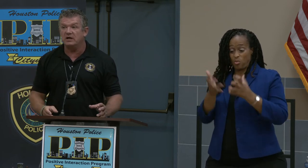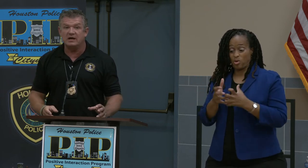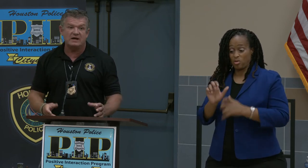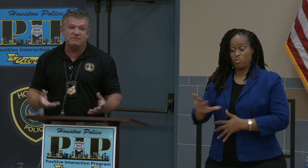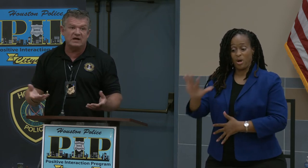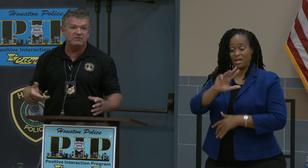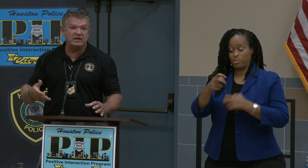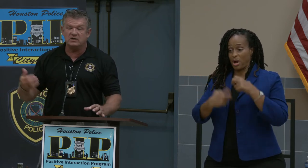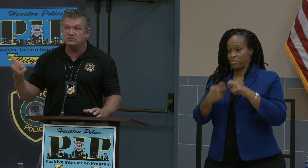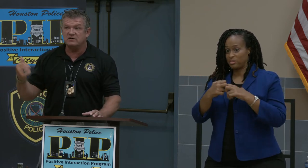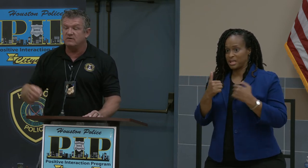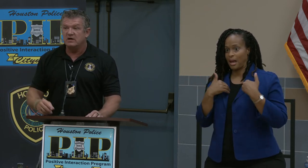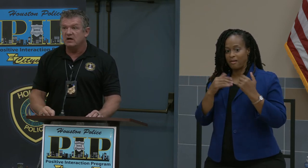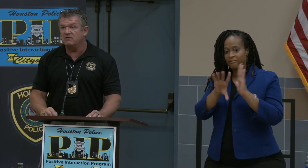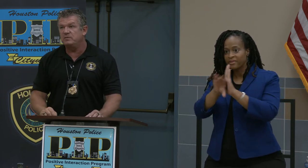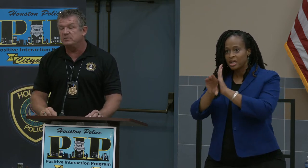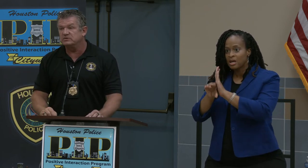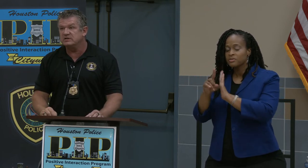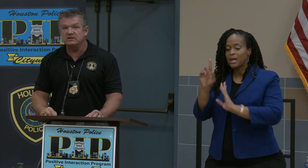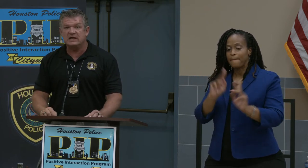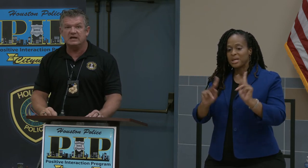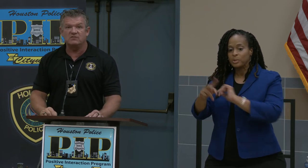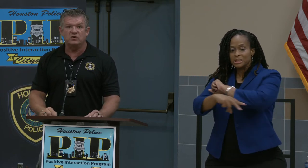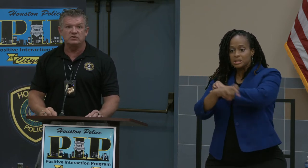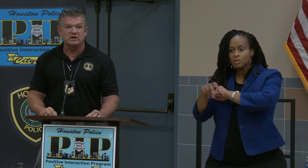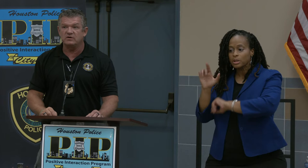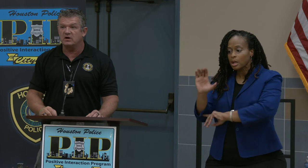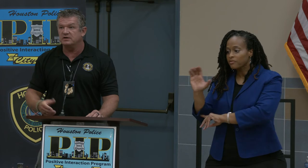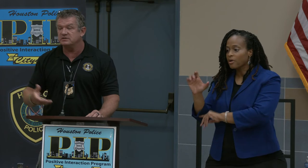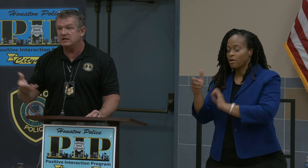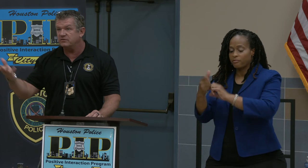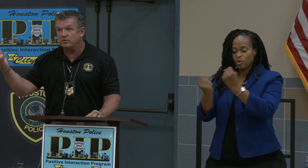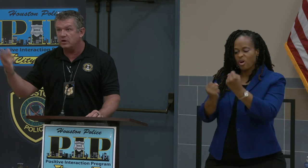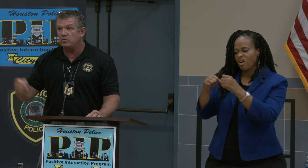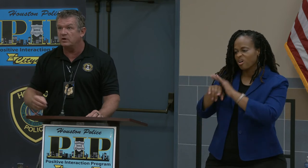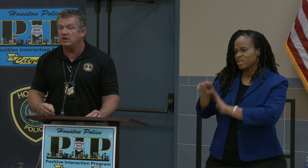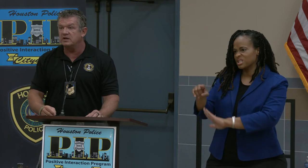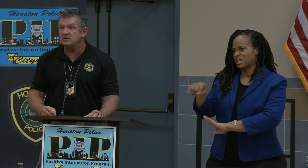I have video of people stealing catalytic converters off of cars in Heathrow London